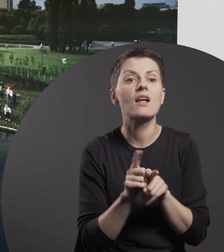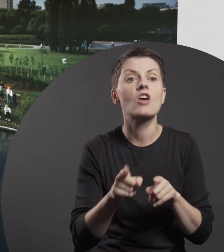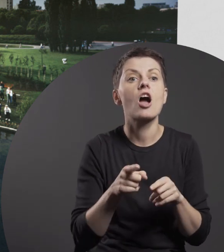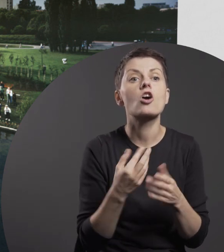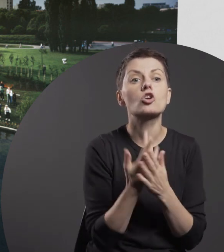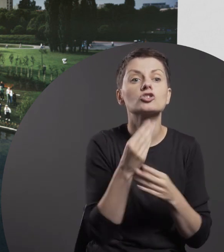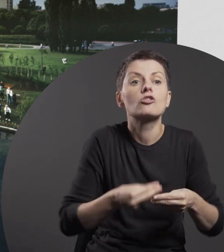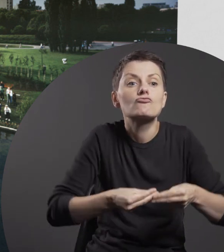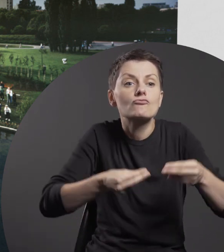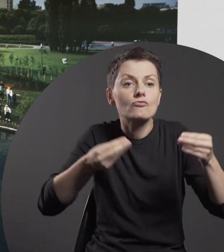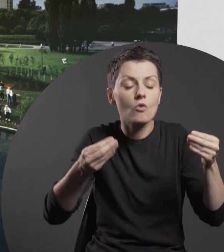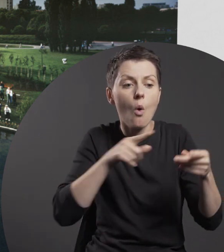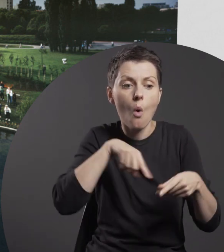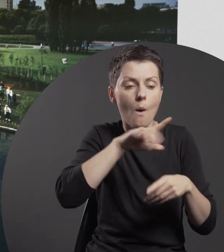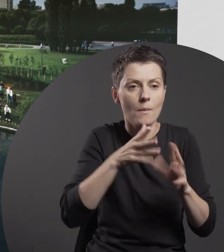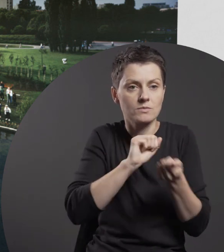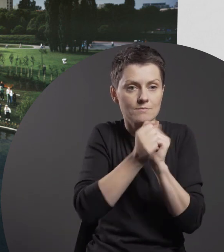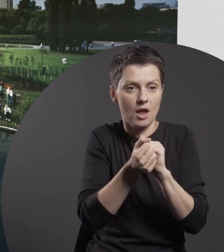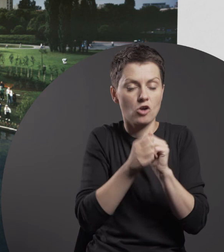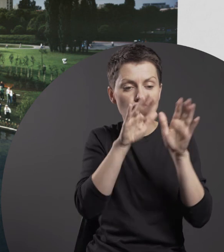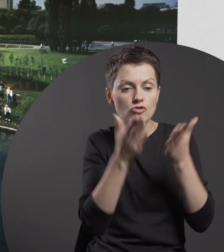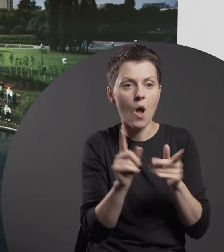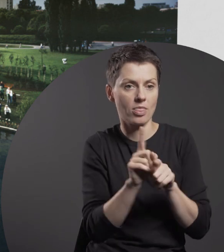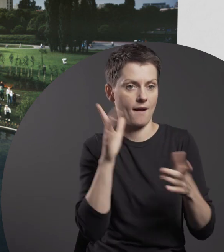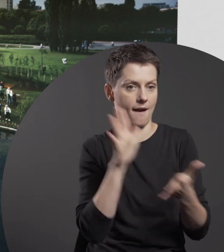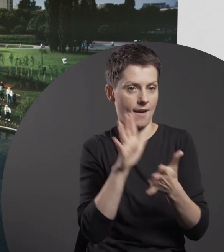the growth of the already planted species, and the planting of new ones.